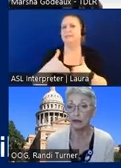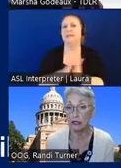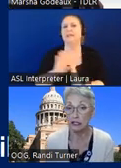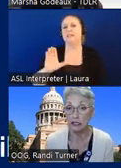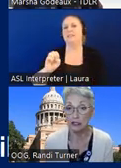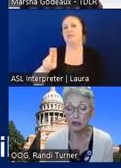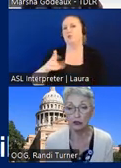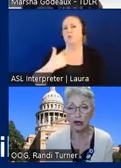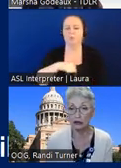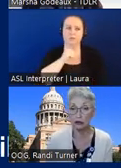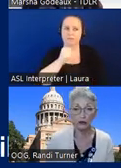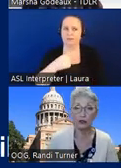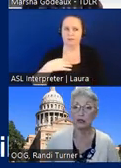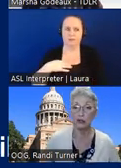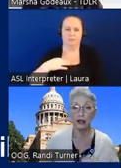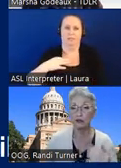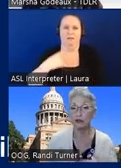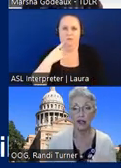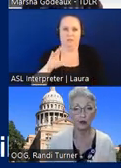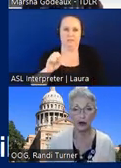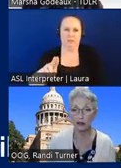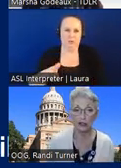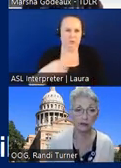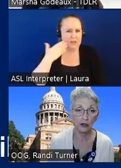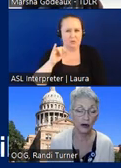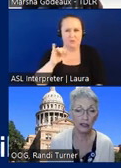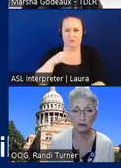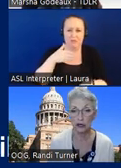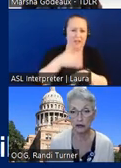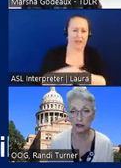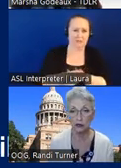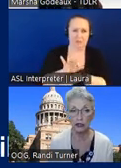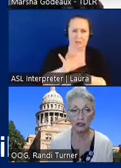for any ceu so i don't know if there's a after the fact way that they can be granted but you will get